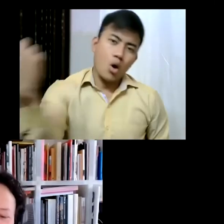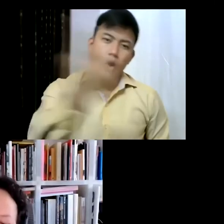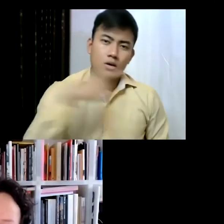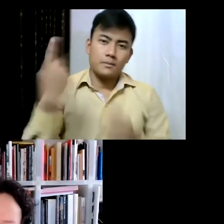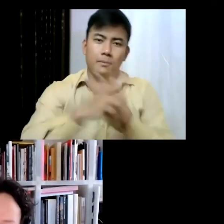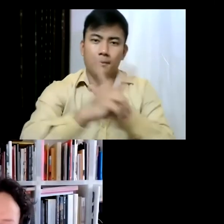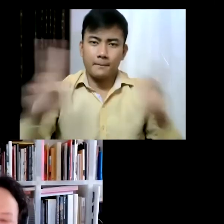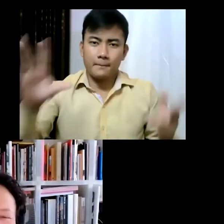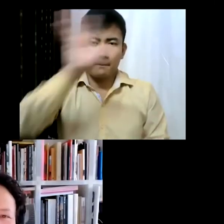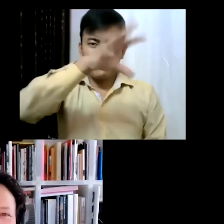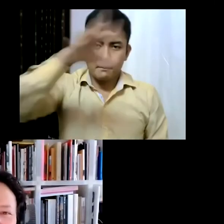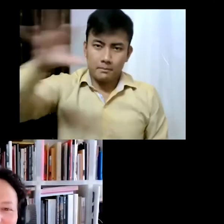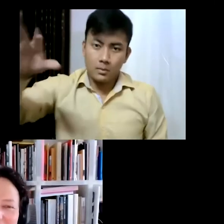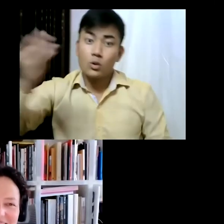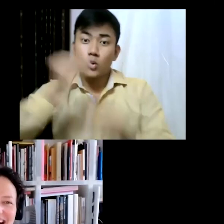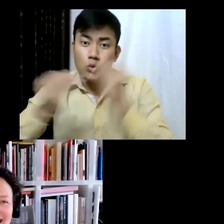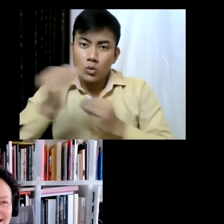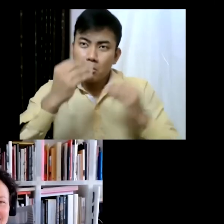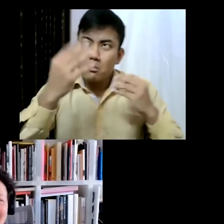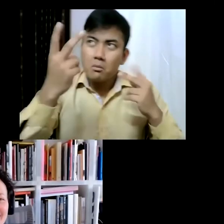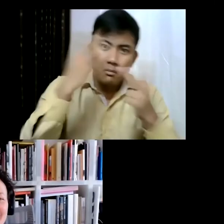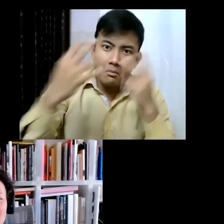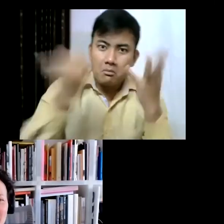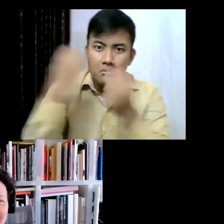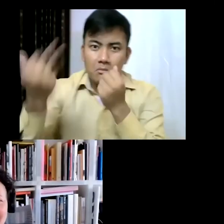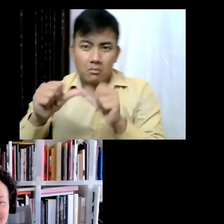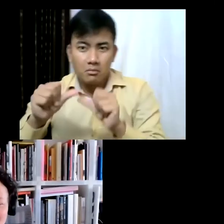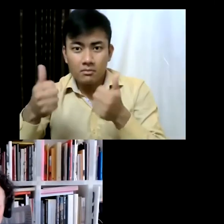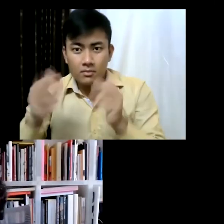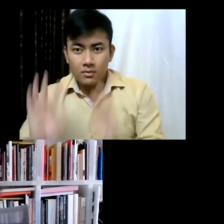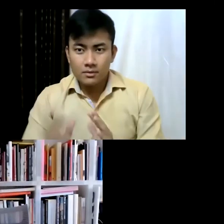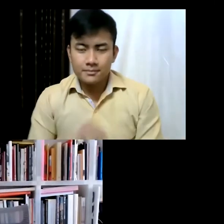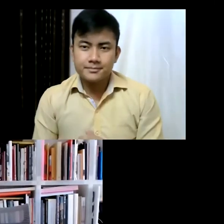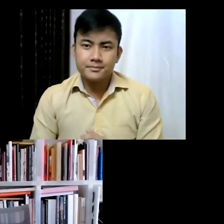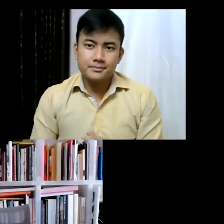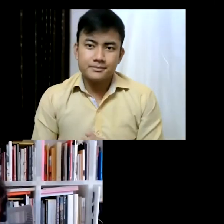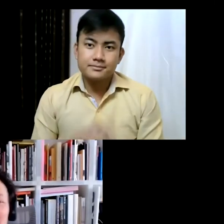but I do miss the food in Milan and it's just the simplicity of pasta... and